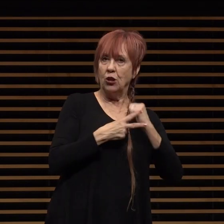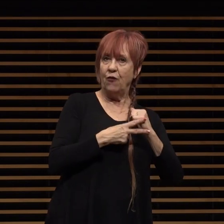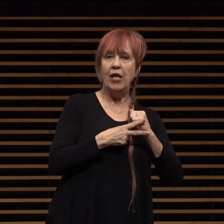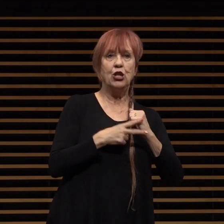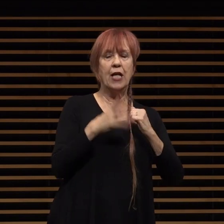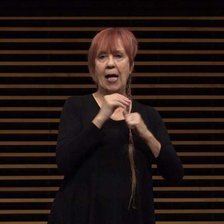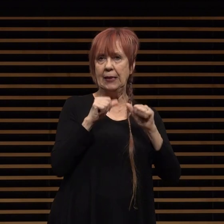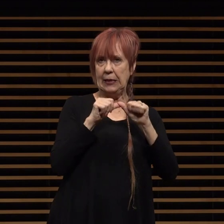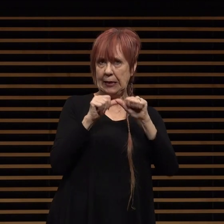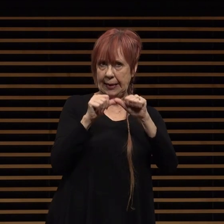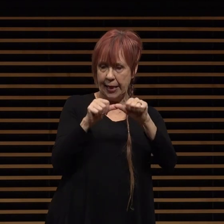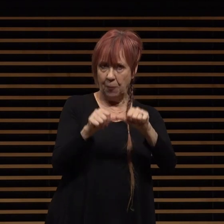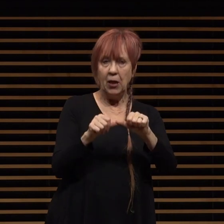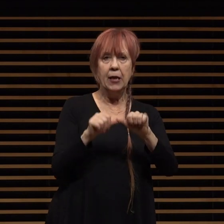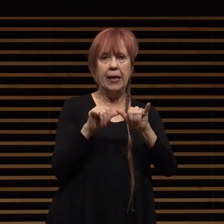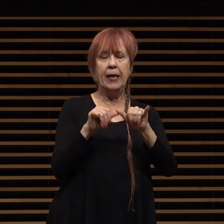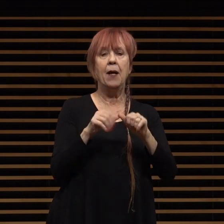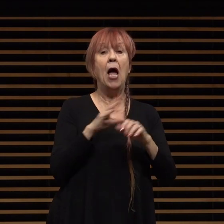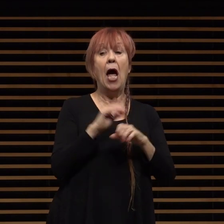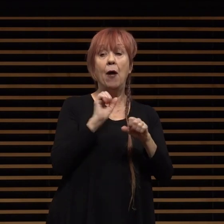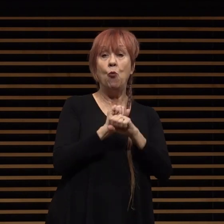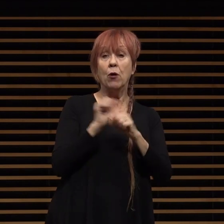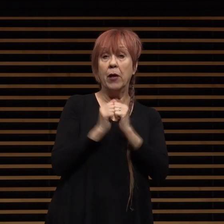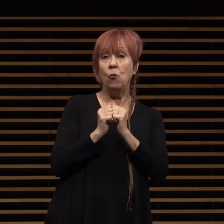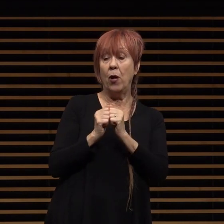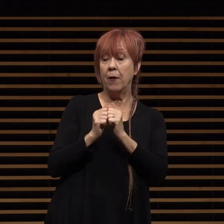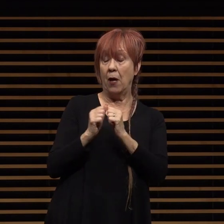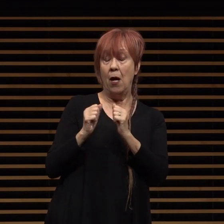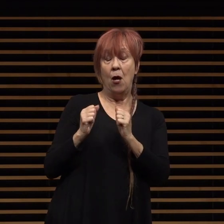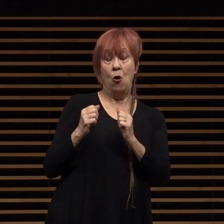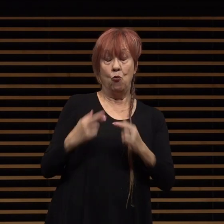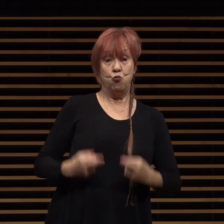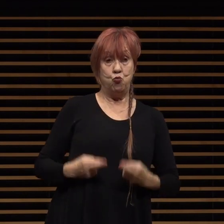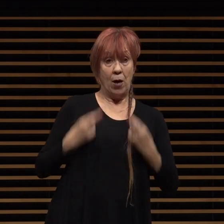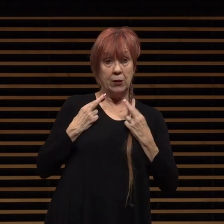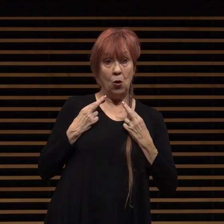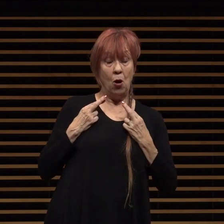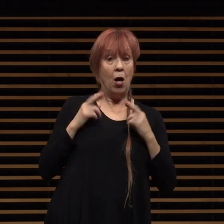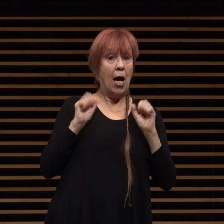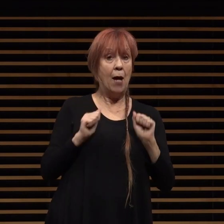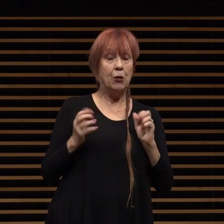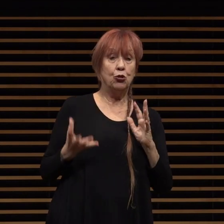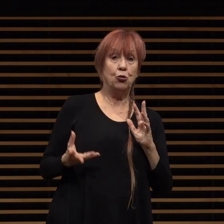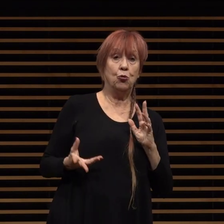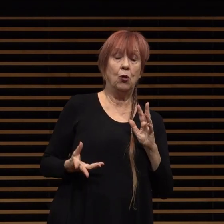working closely with pasadena residents